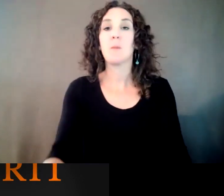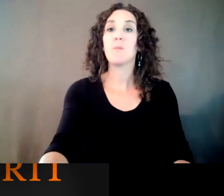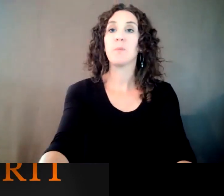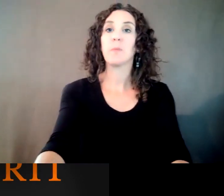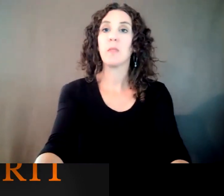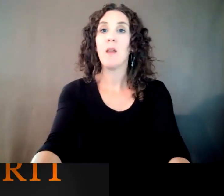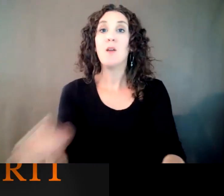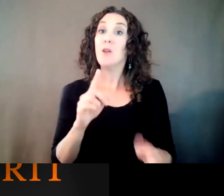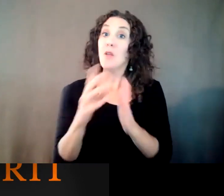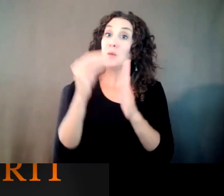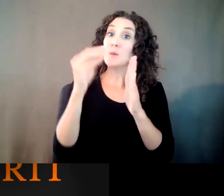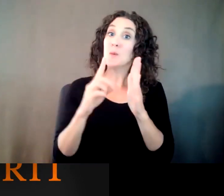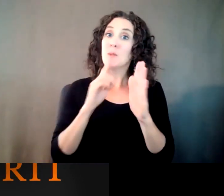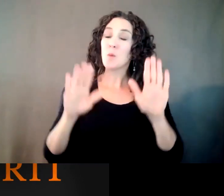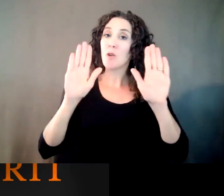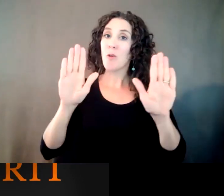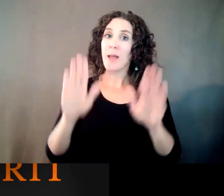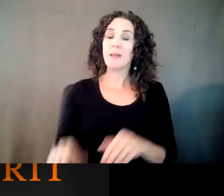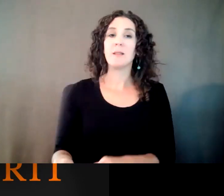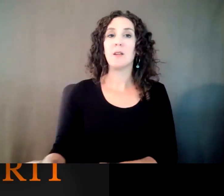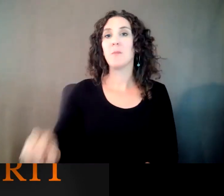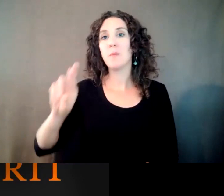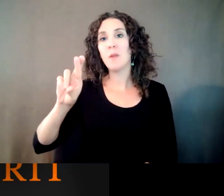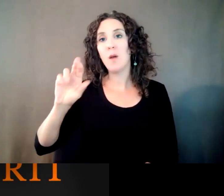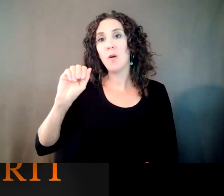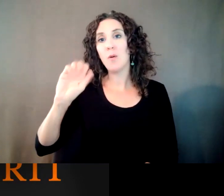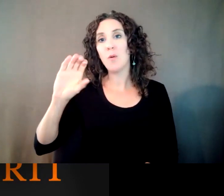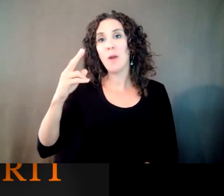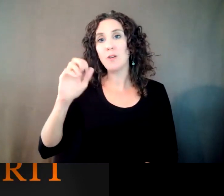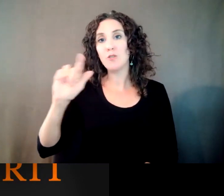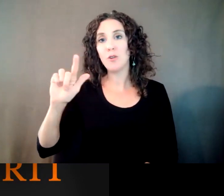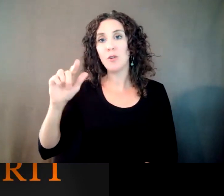Has Wheeler and Rachel Greenfeld were the Graduate Students I think they just graduated